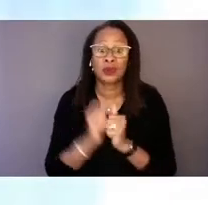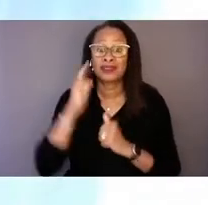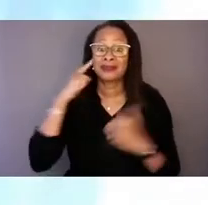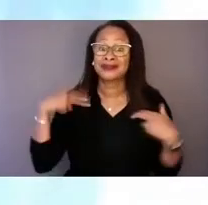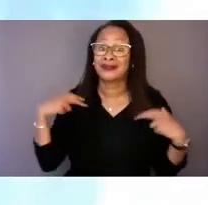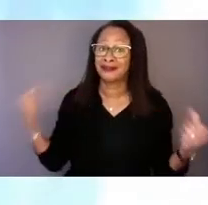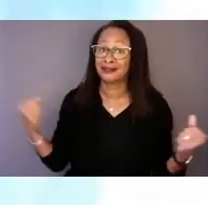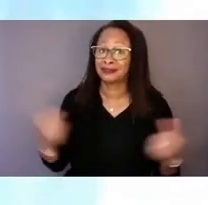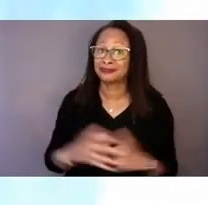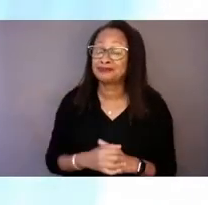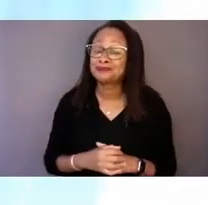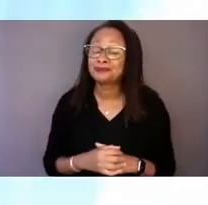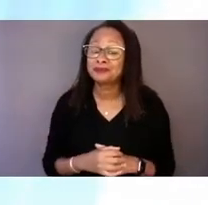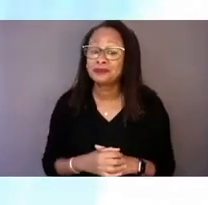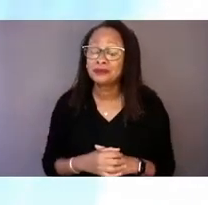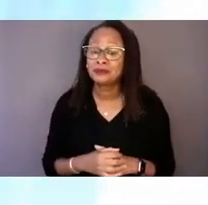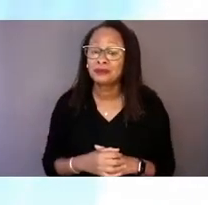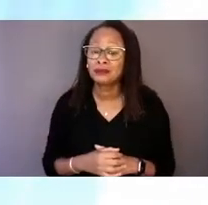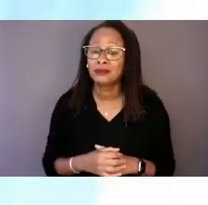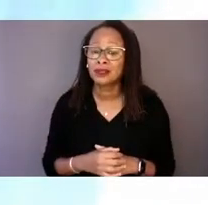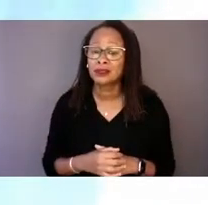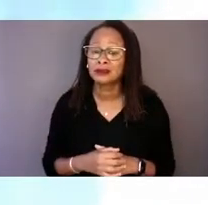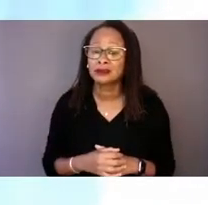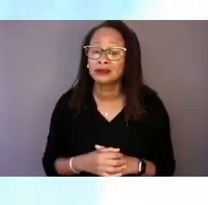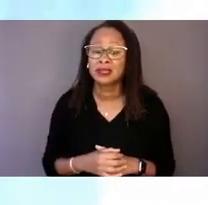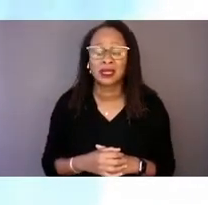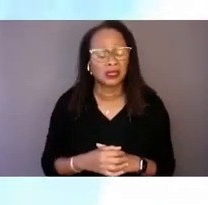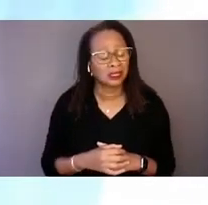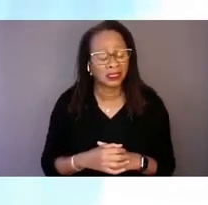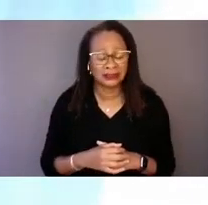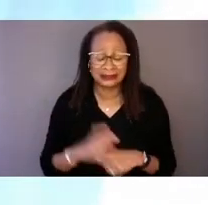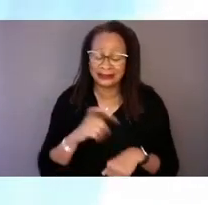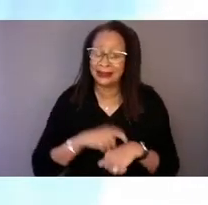It's long overdue for us to start focusing